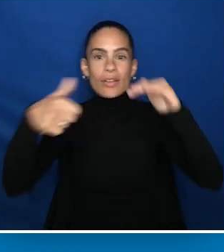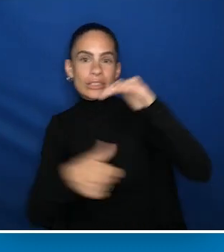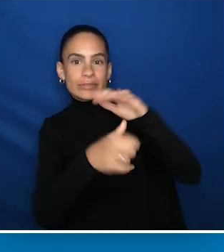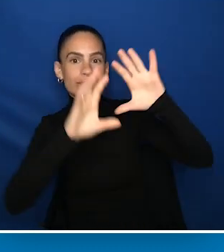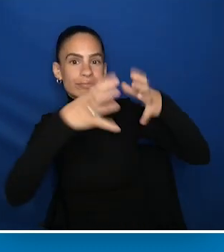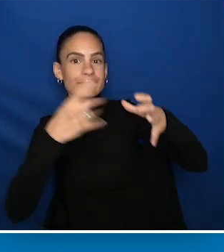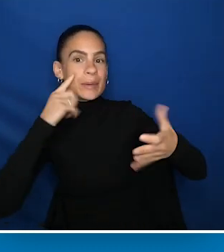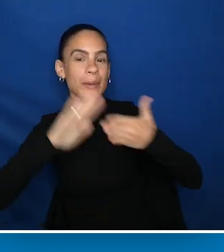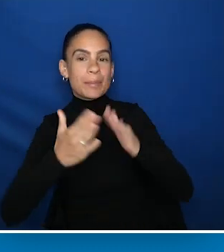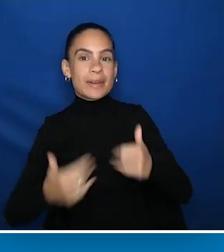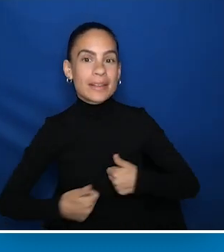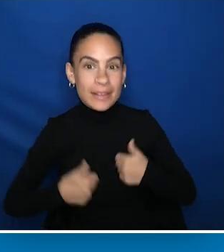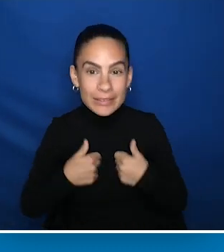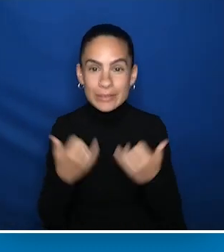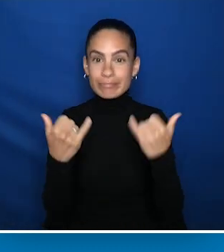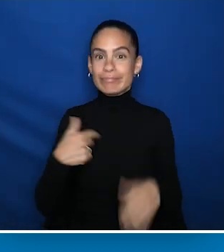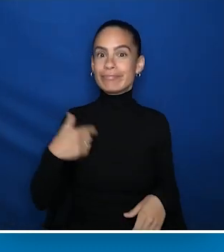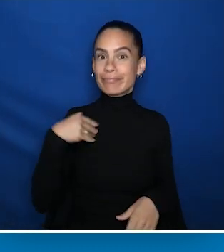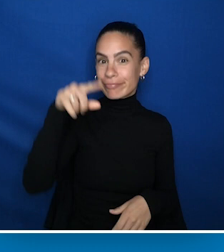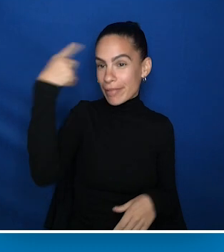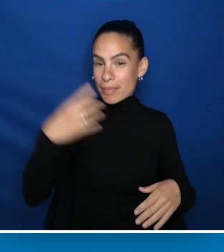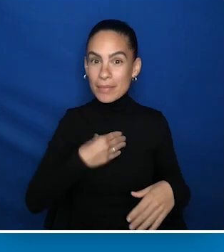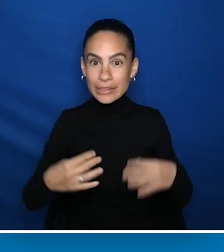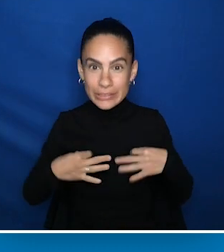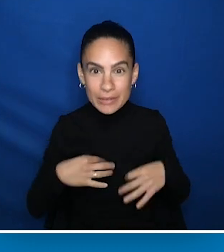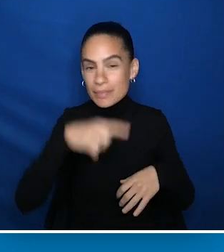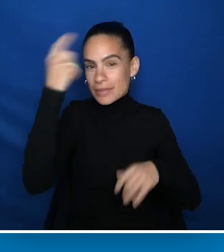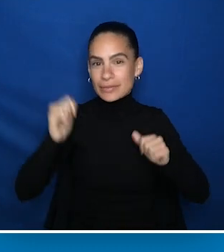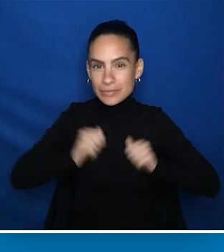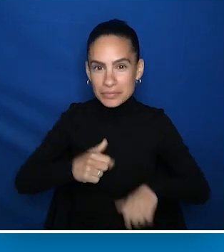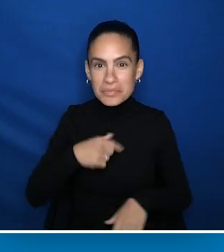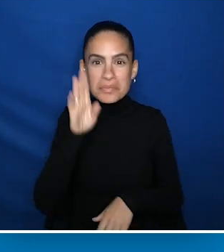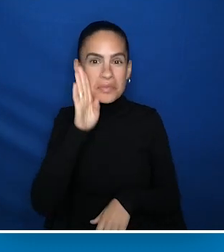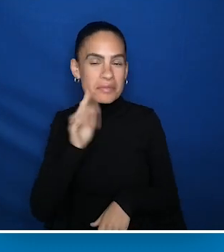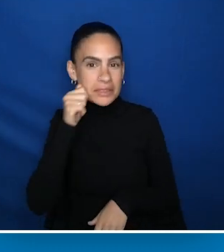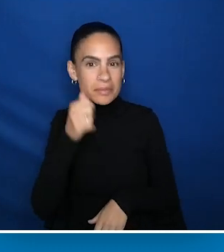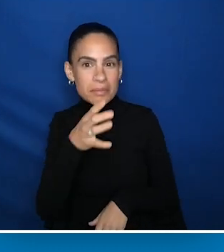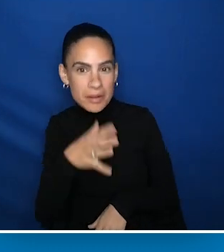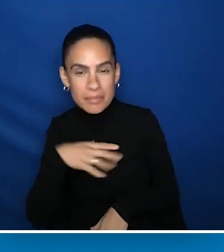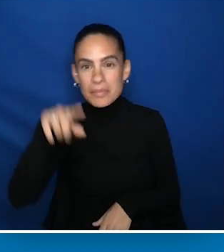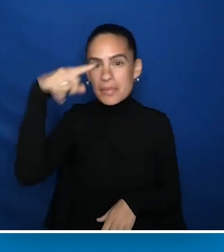Today, I'm wearing a black and white shirt with a black blazer, and I'm a brown-skinned woman with black hair, and I'm sitting in a manual wheelchair.